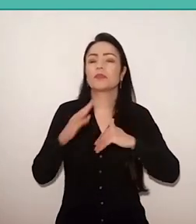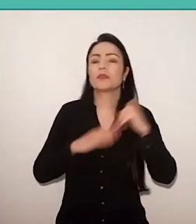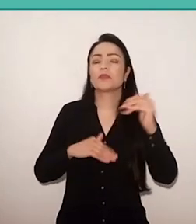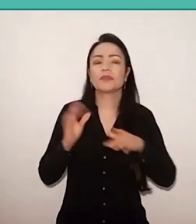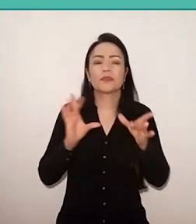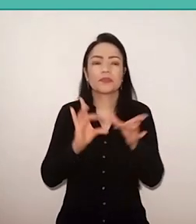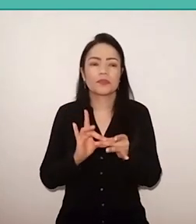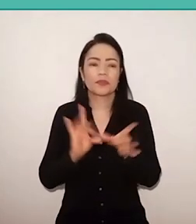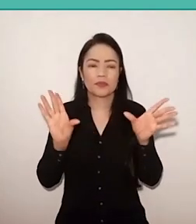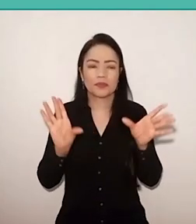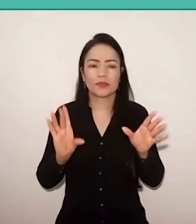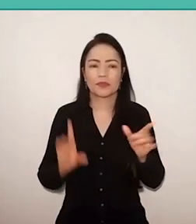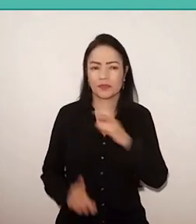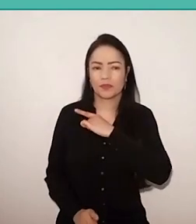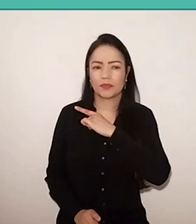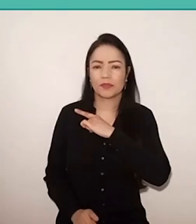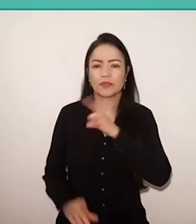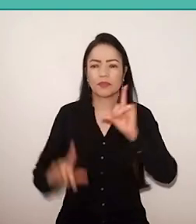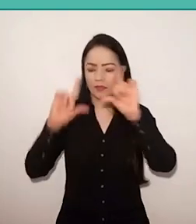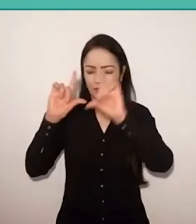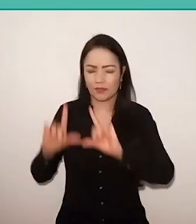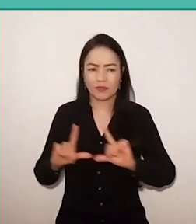have the pictures about the Culture Circles,